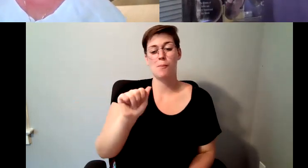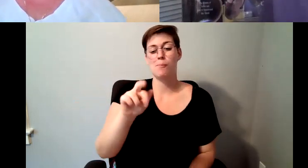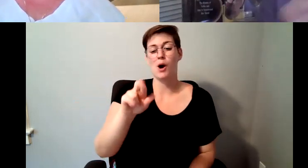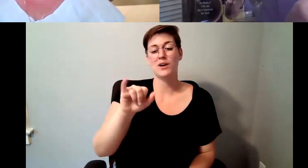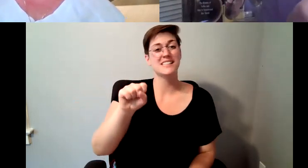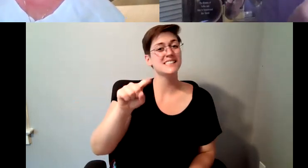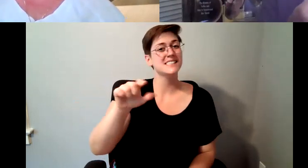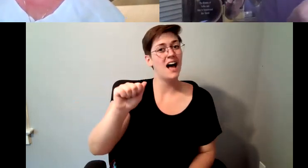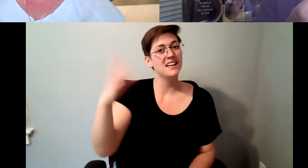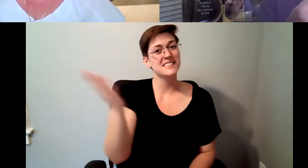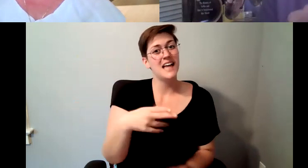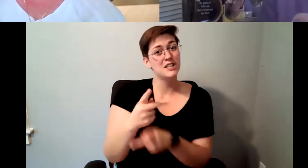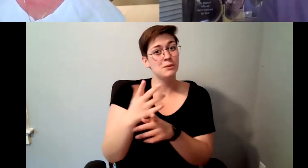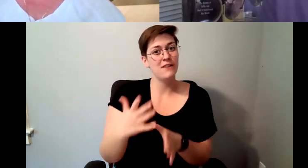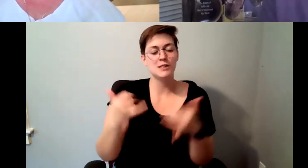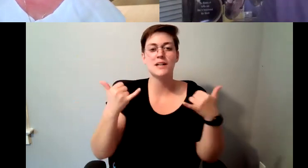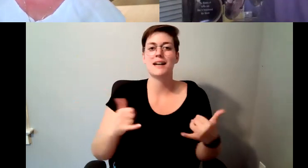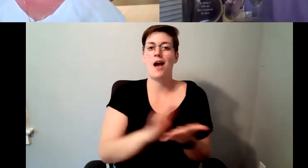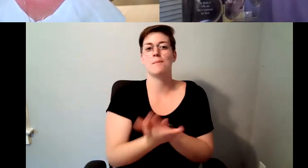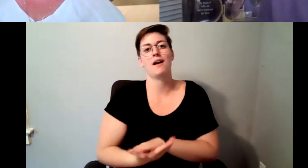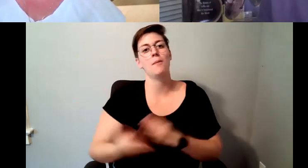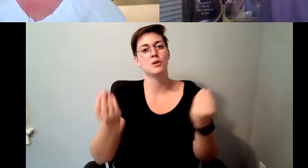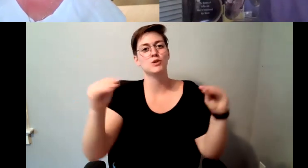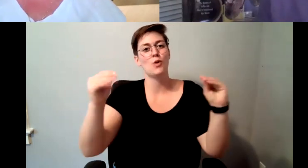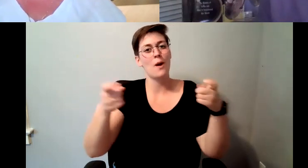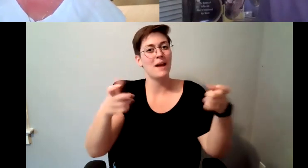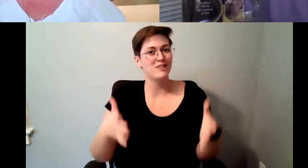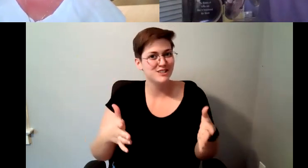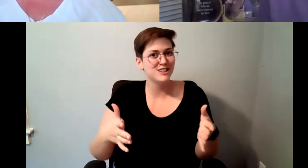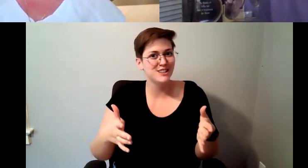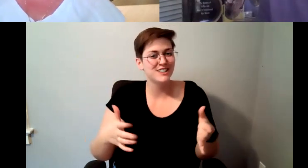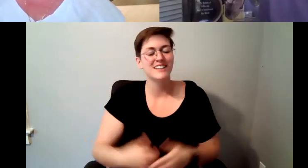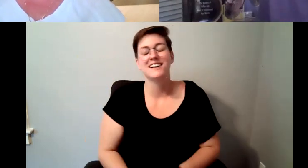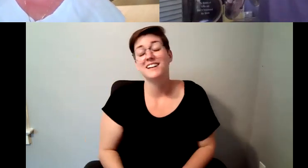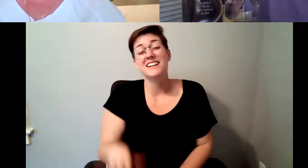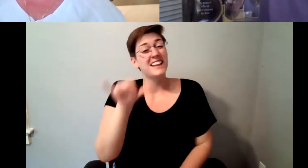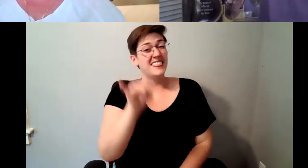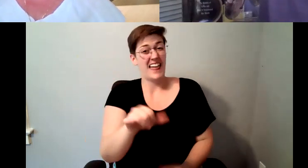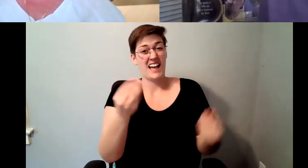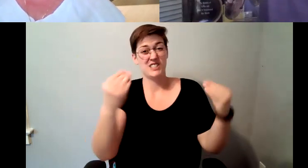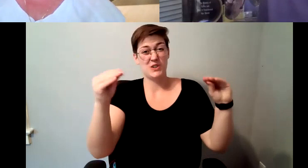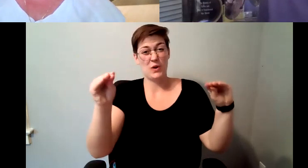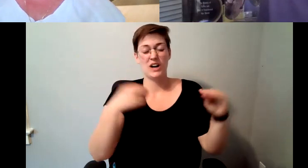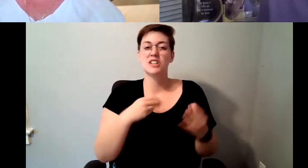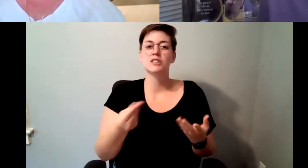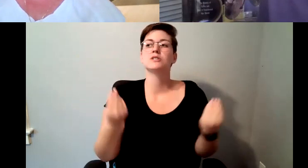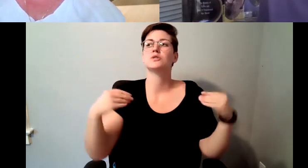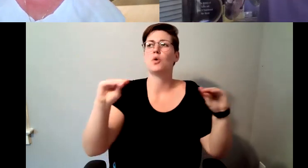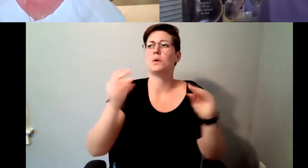D. Major Cohen: That store in Newton sold more whole bean coffee than almost any store